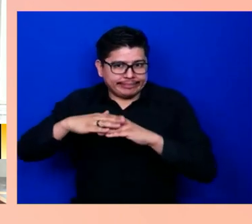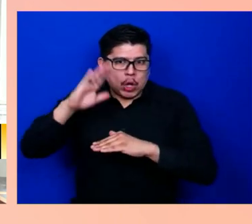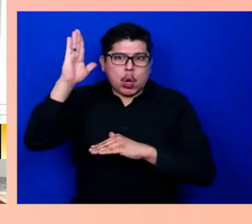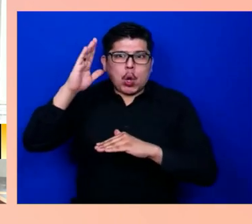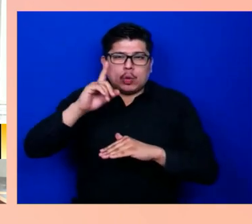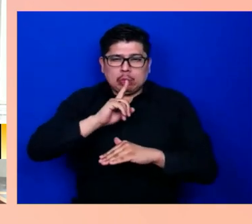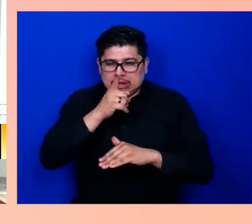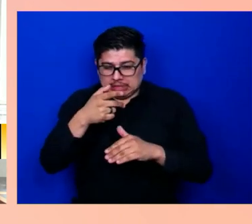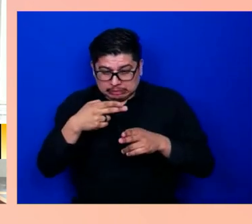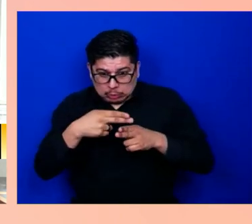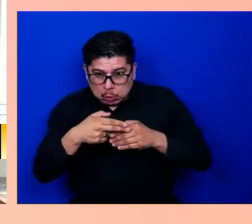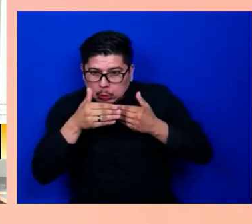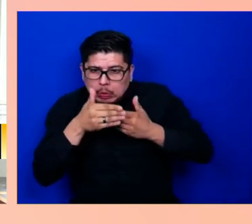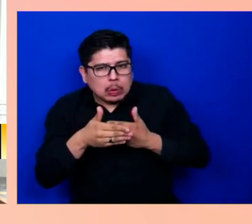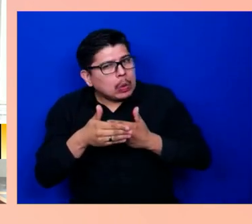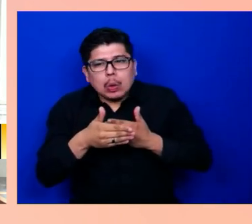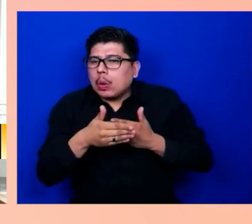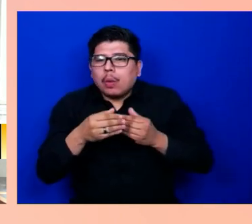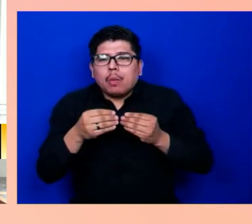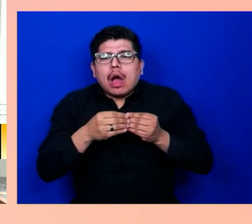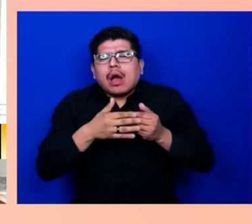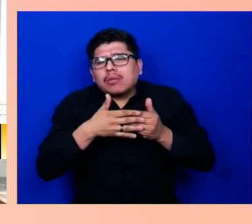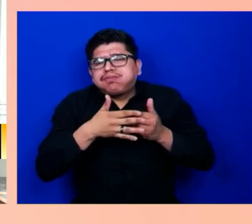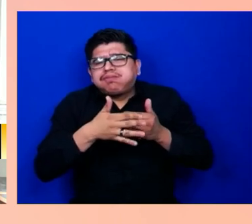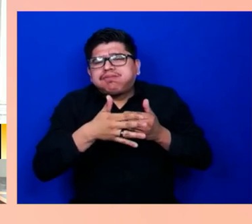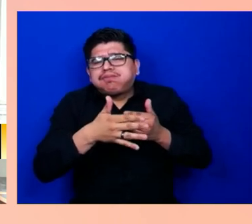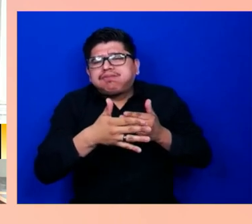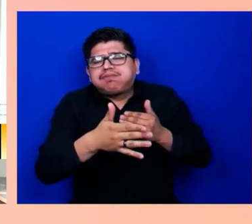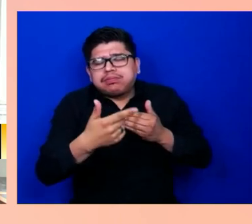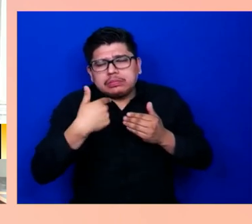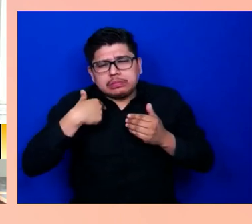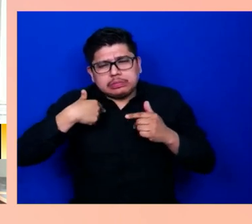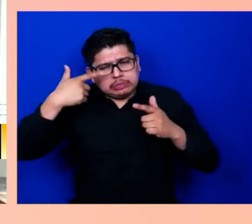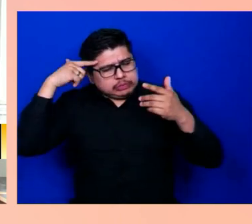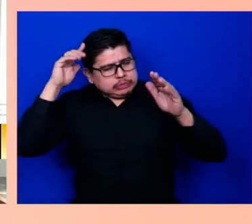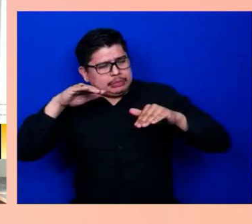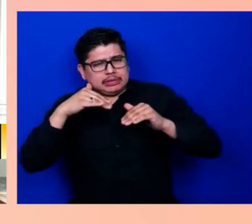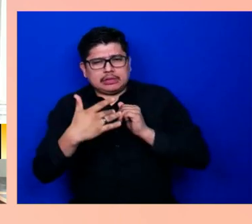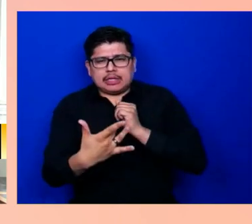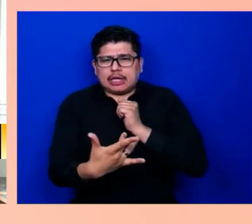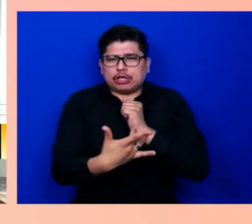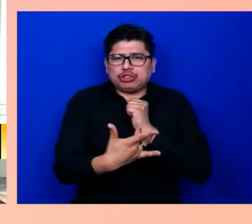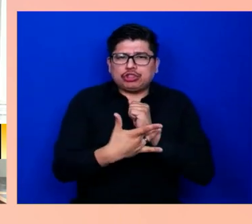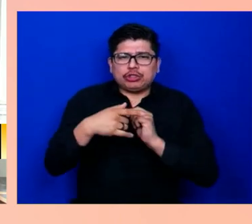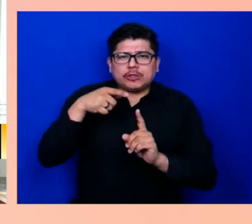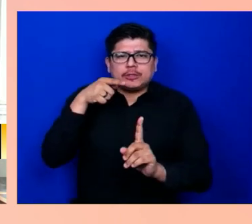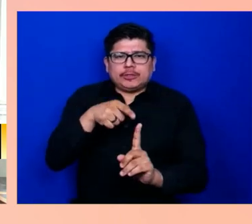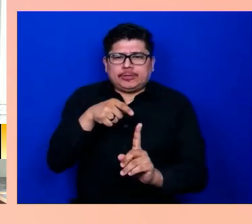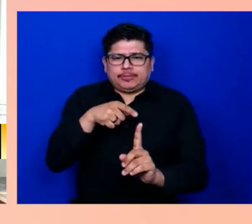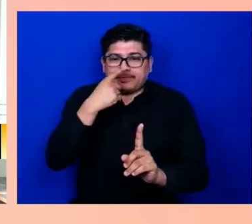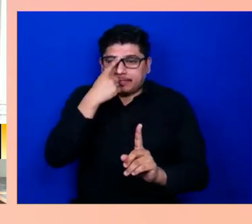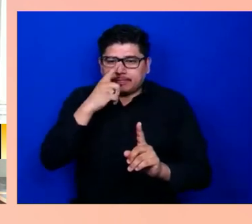I would hope that with technology, with the bright companies, and the bright individuals